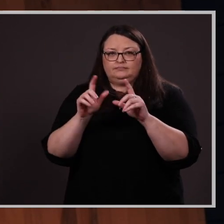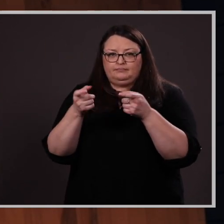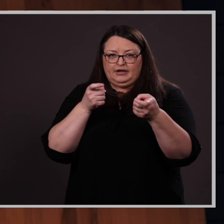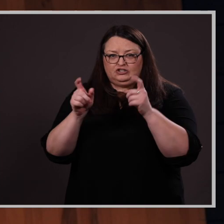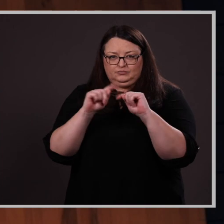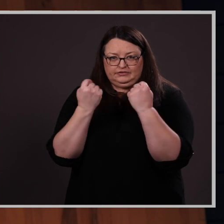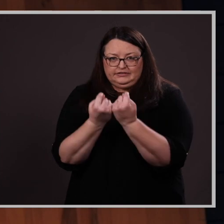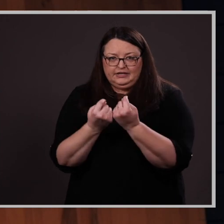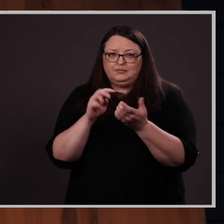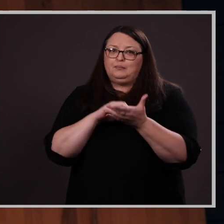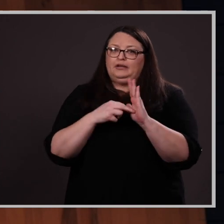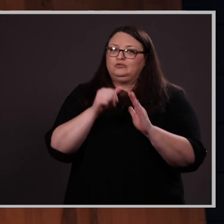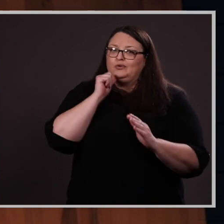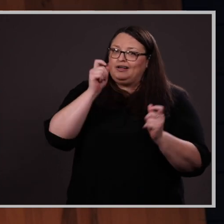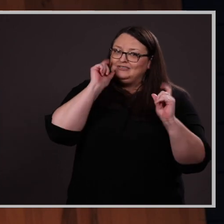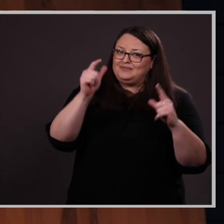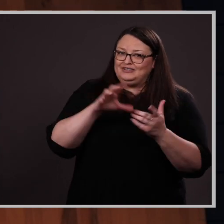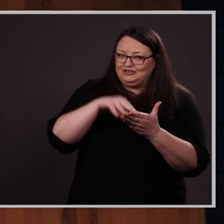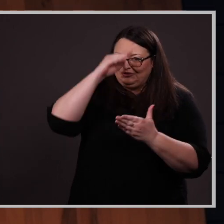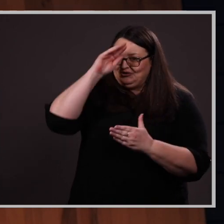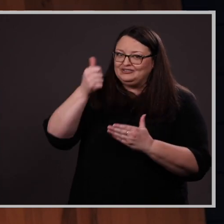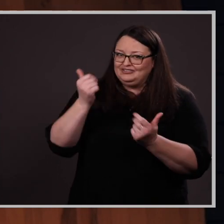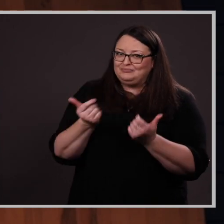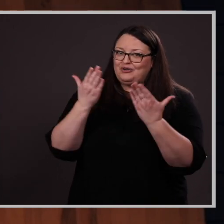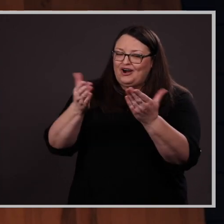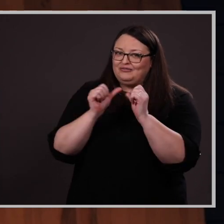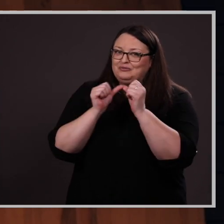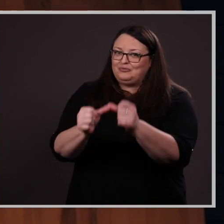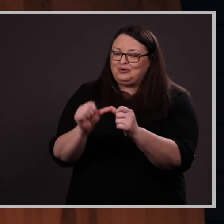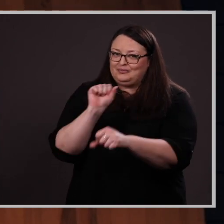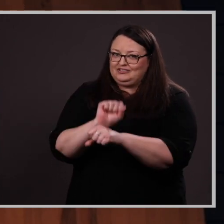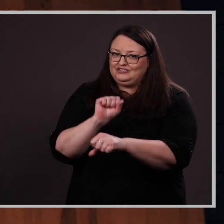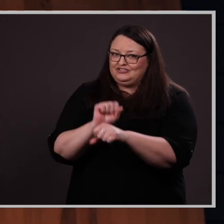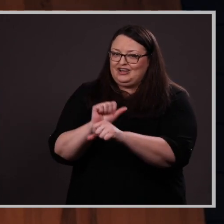not surprised to learn that she has been offered a permanent position with them following her